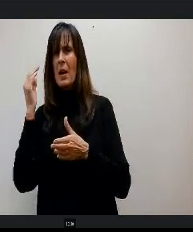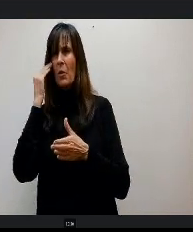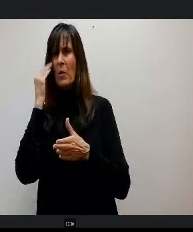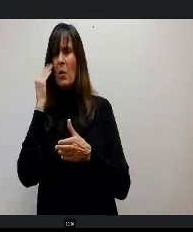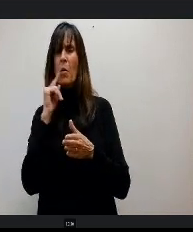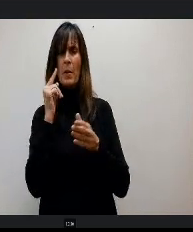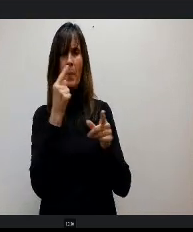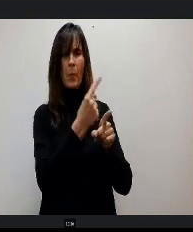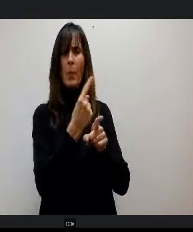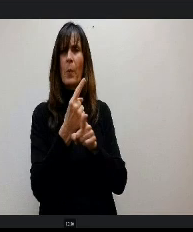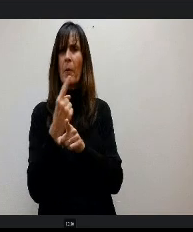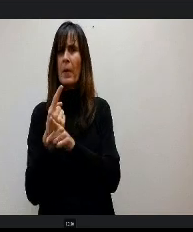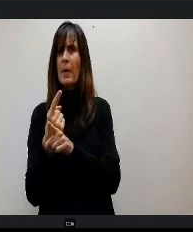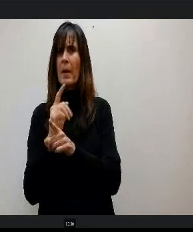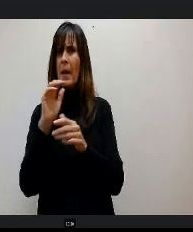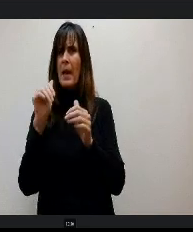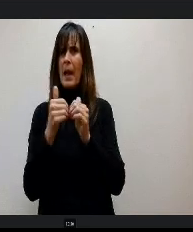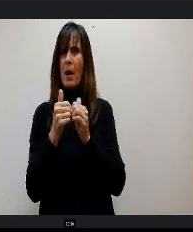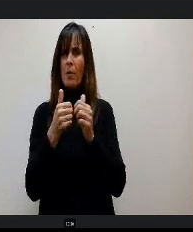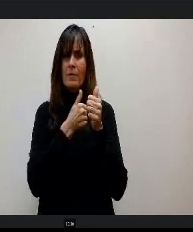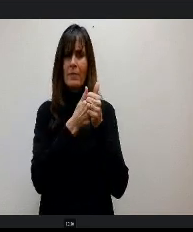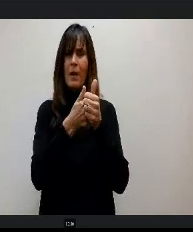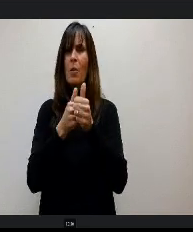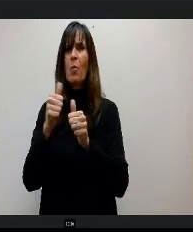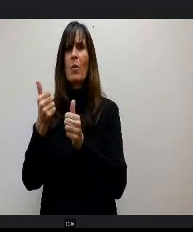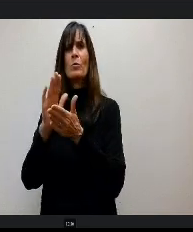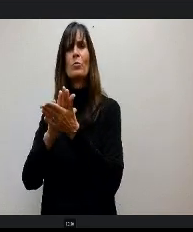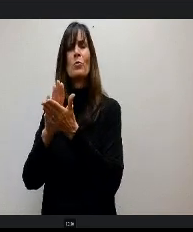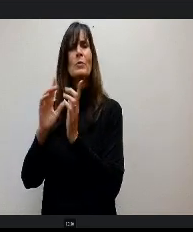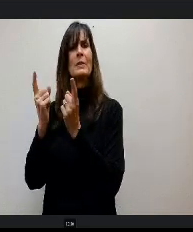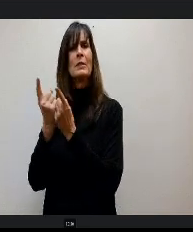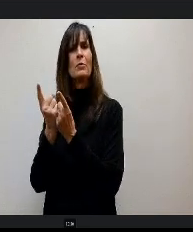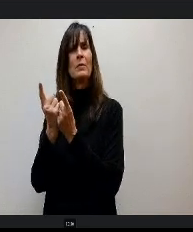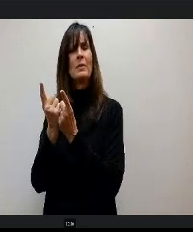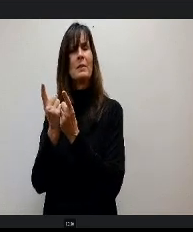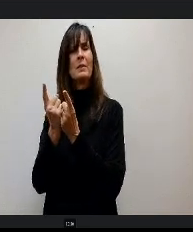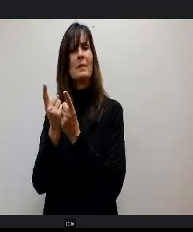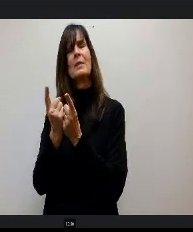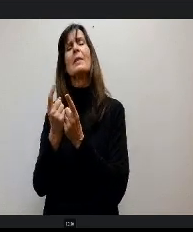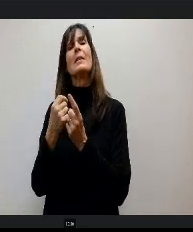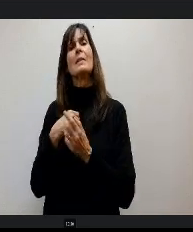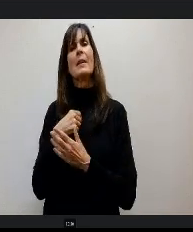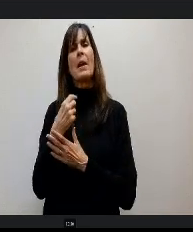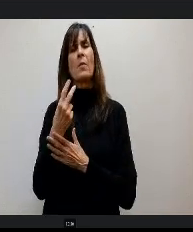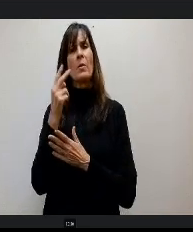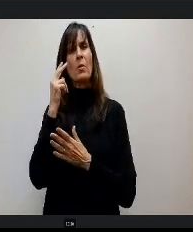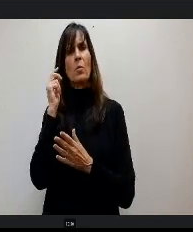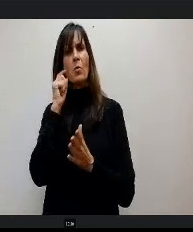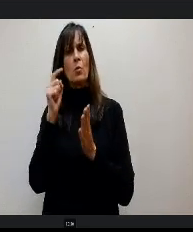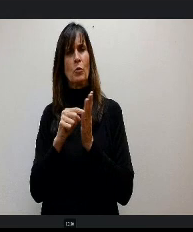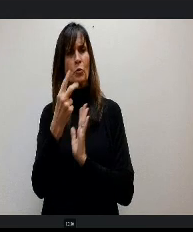keeping up with other school districts? And right now, there's two looks. We have one group